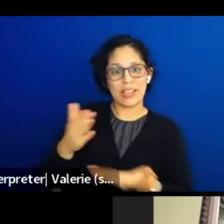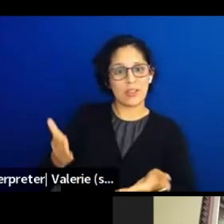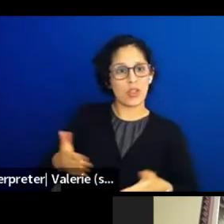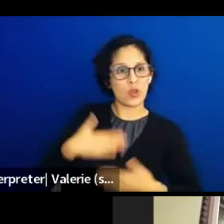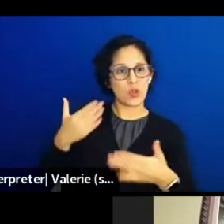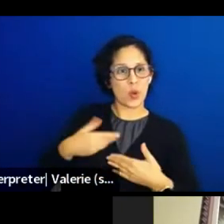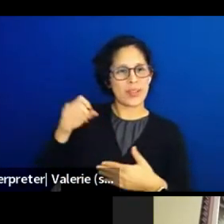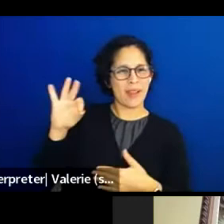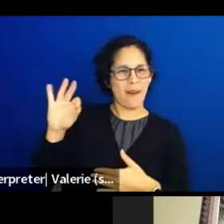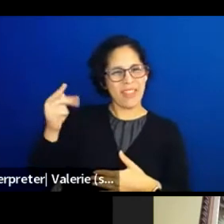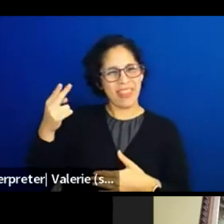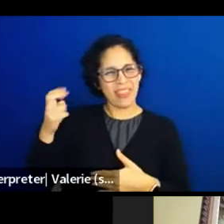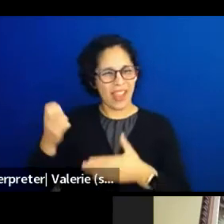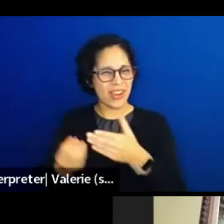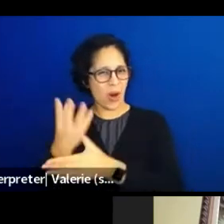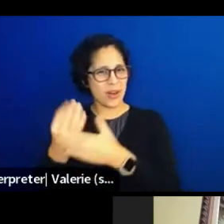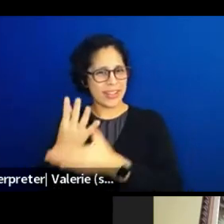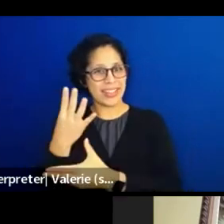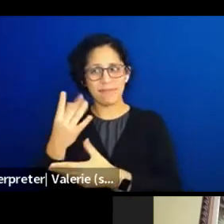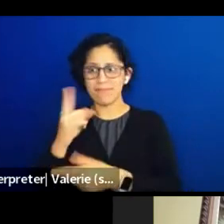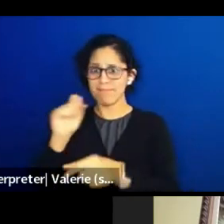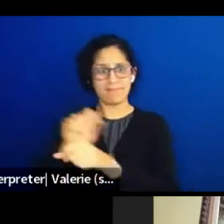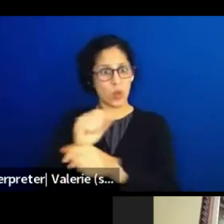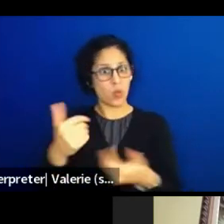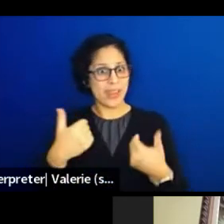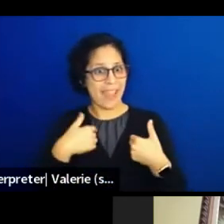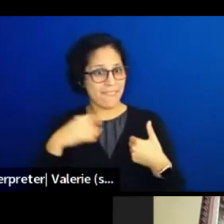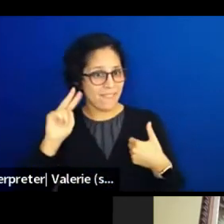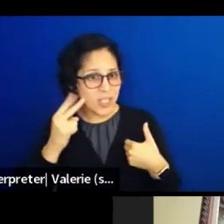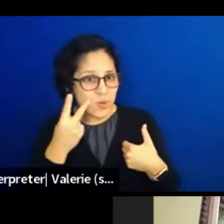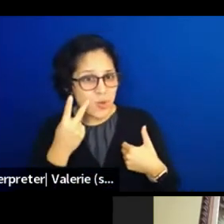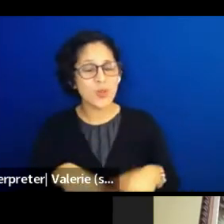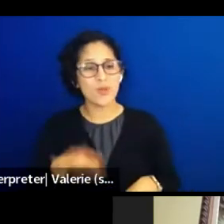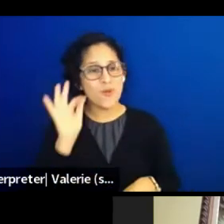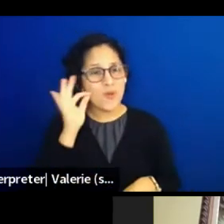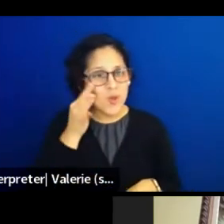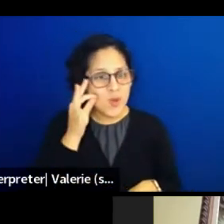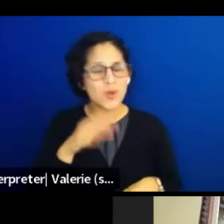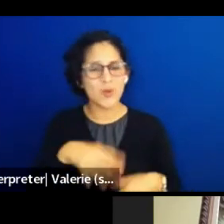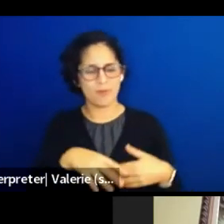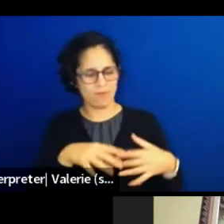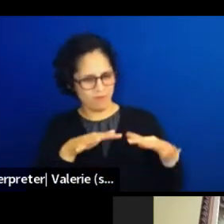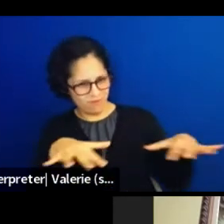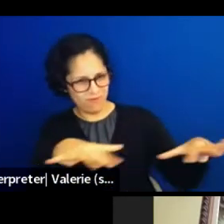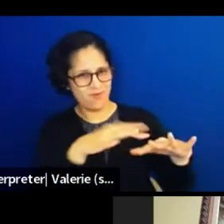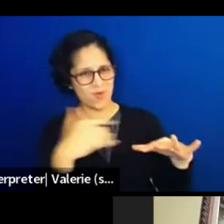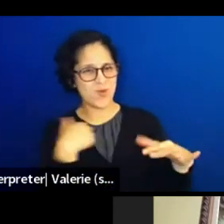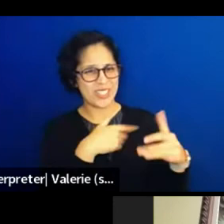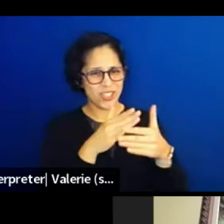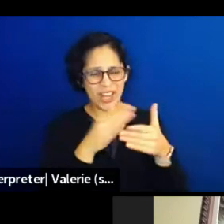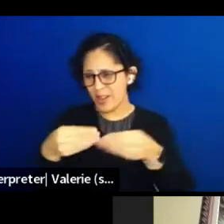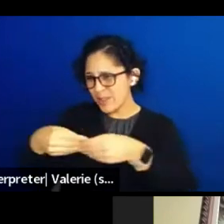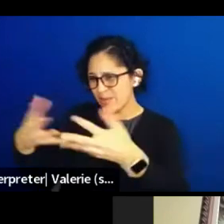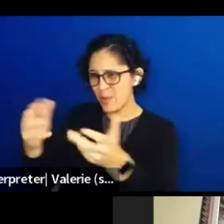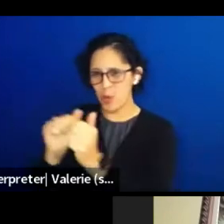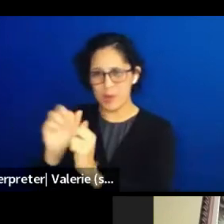Like we have our fruits and veggies and we can share, and that brings people together. And it puts a smile on our faces.